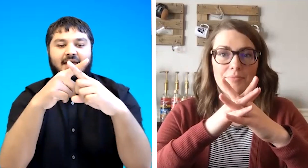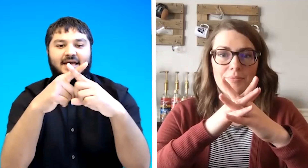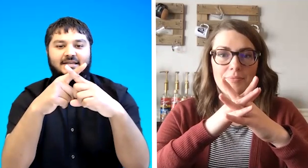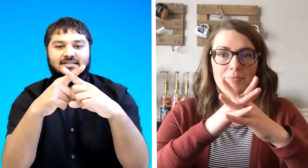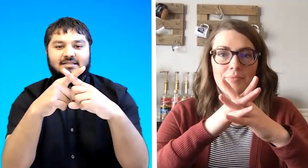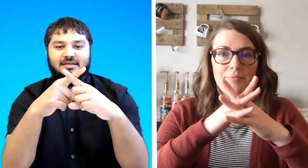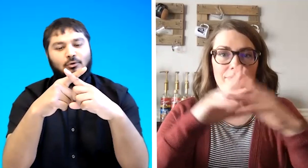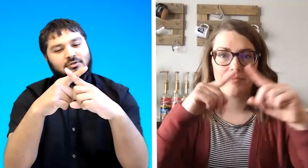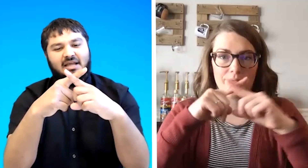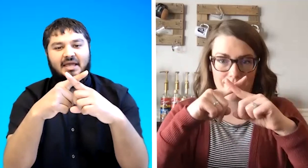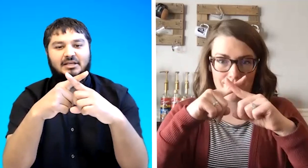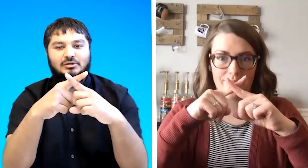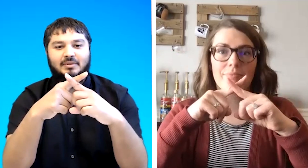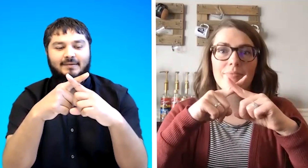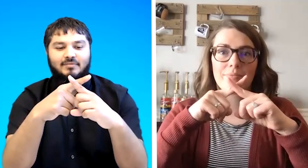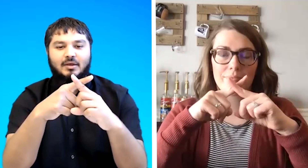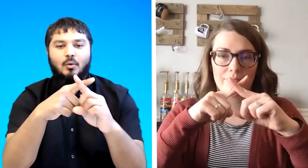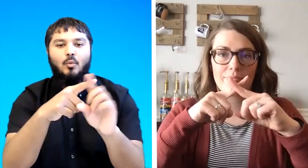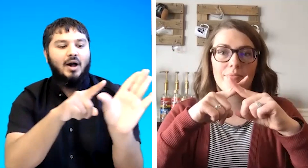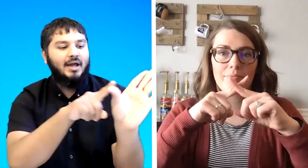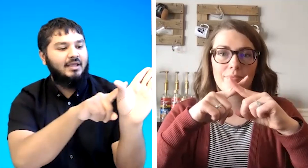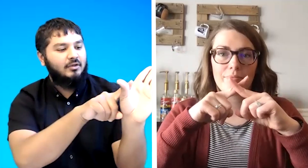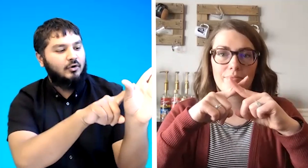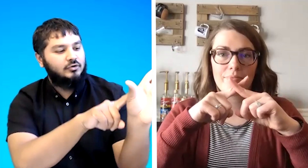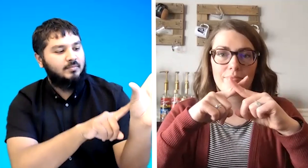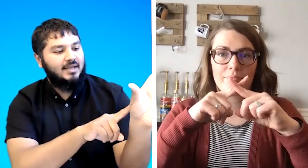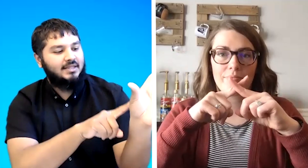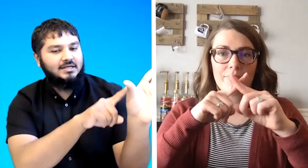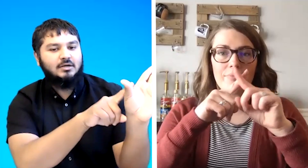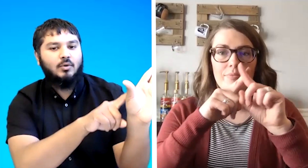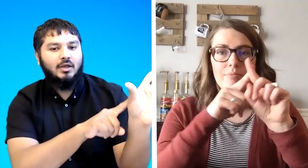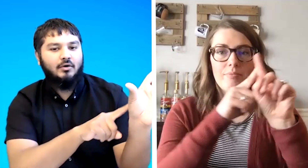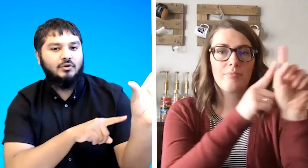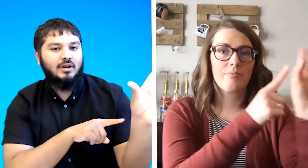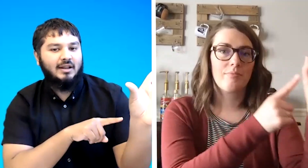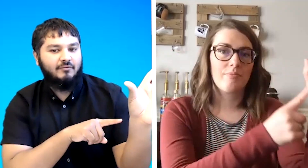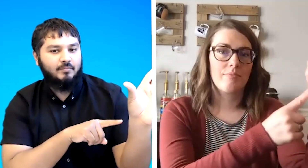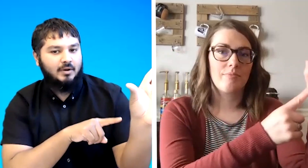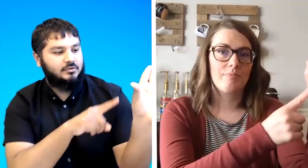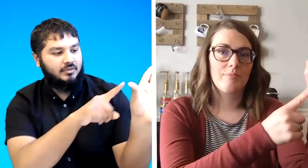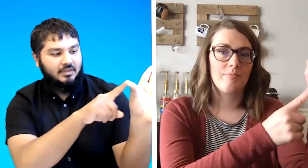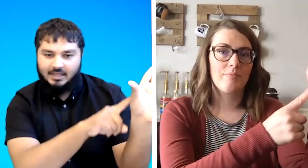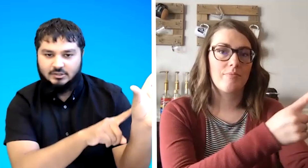x it looks like x to me y you're going to make the letter y on your left palm so there that's